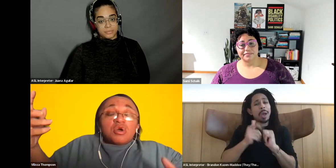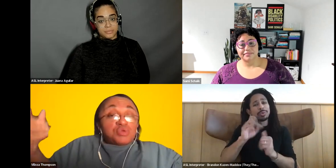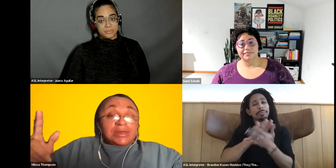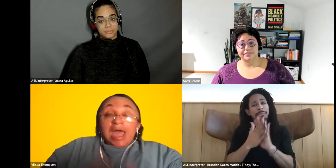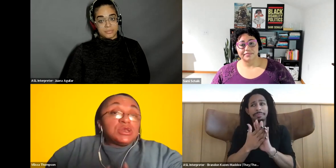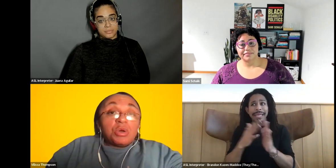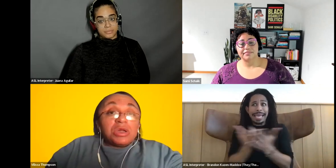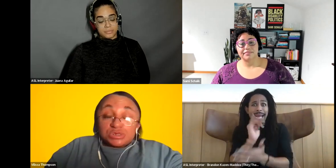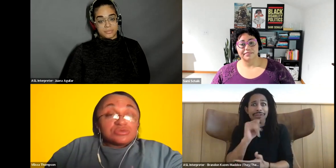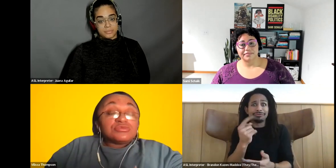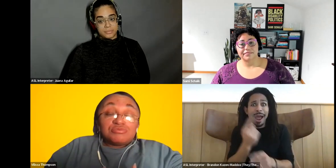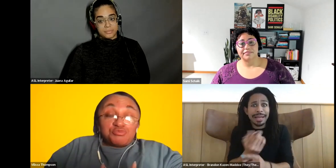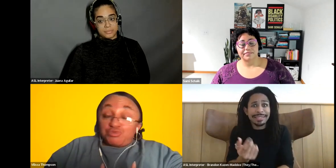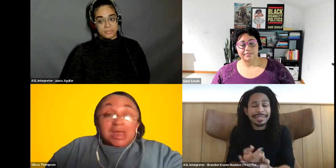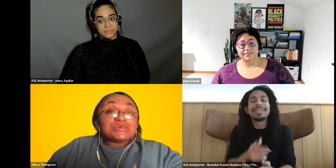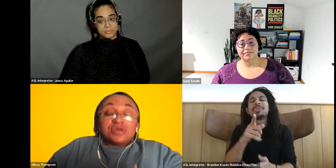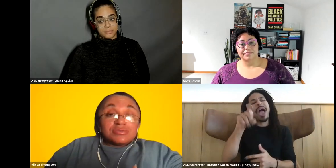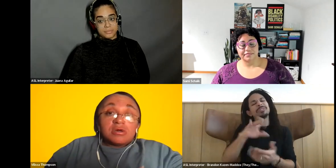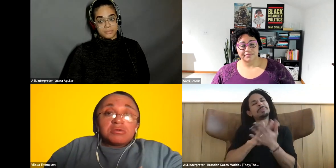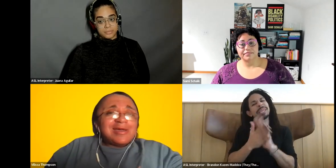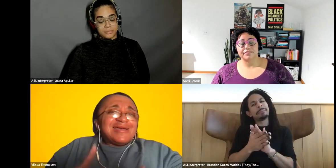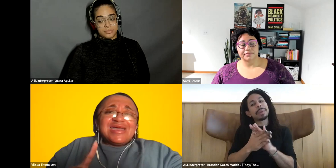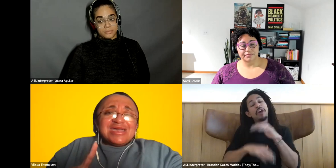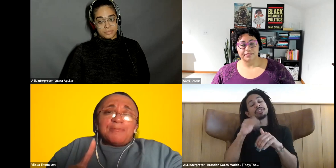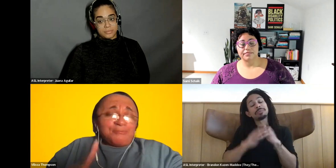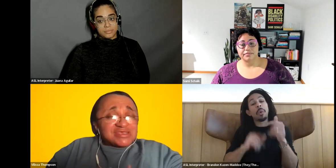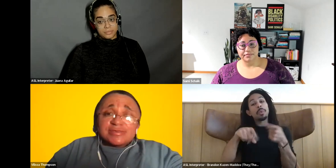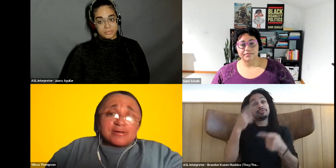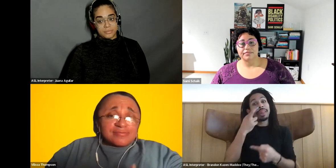Vilissa Thompson: with not knowing what you realize you don't know and messing up.